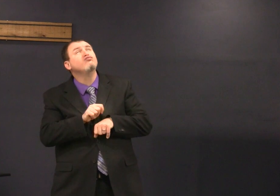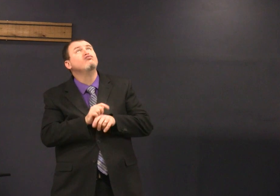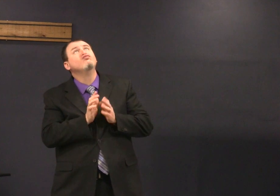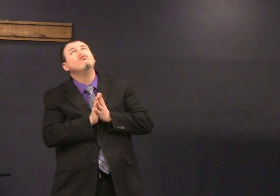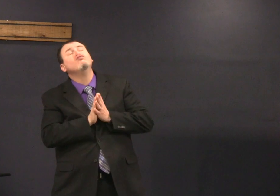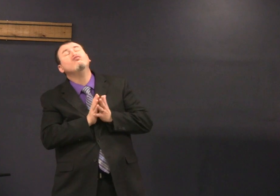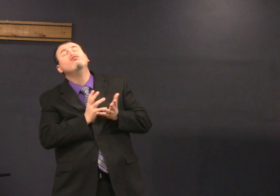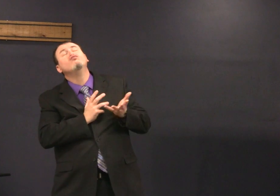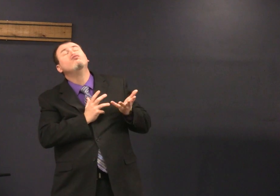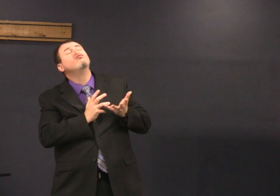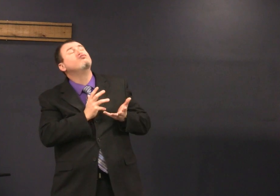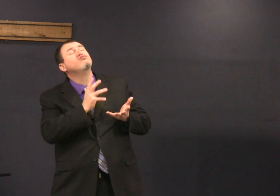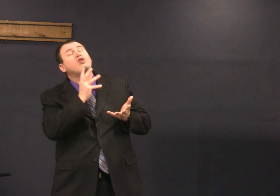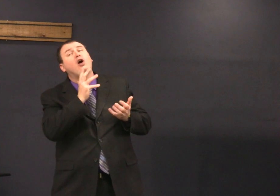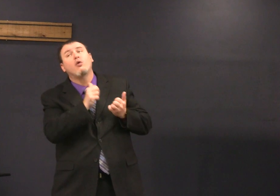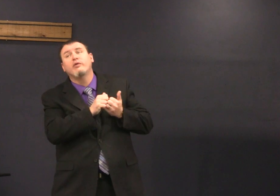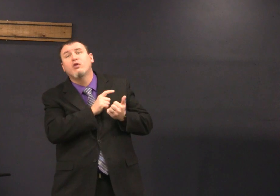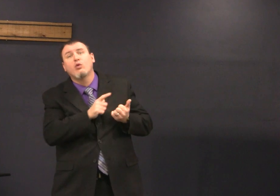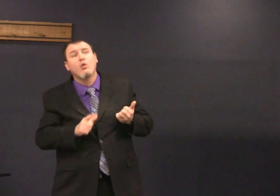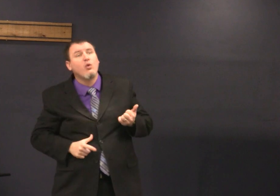sat at the temple and prayed and